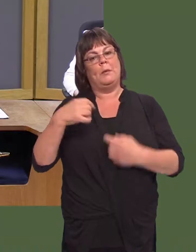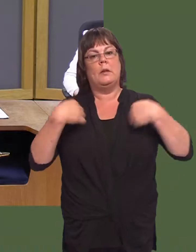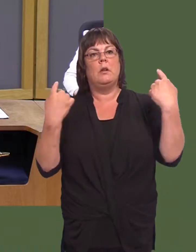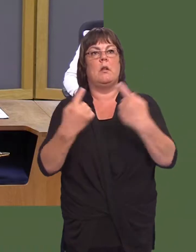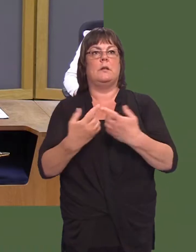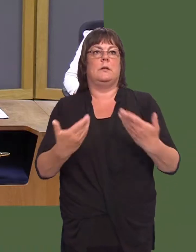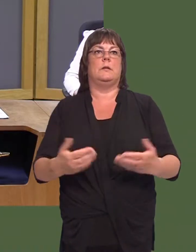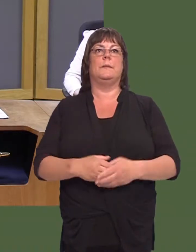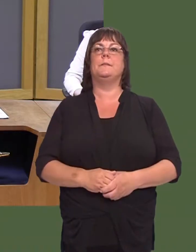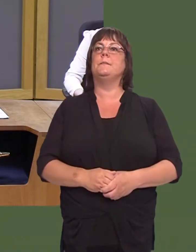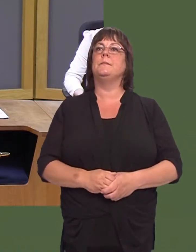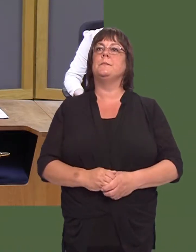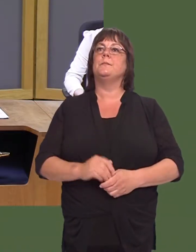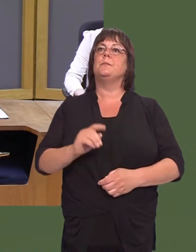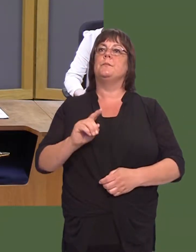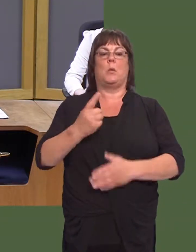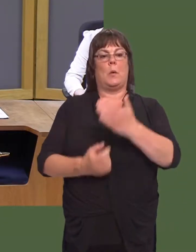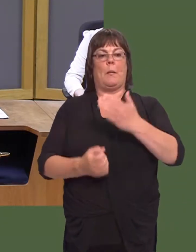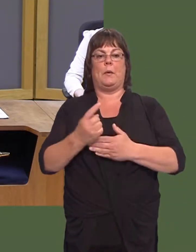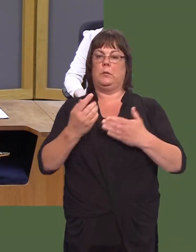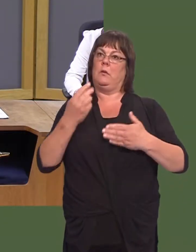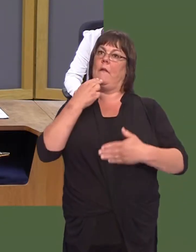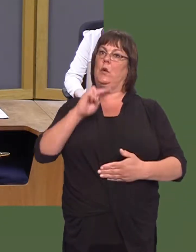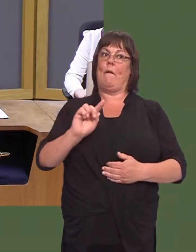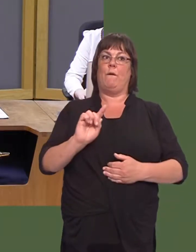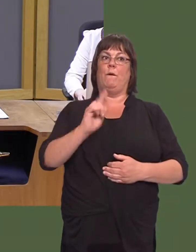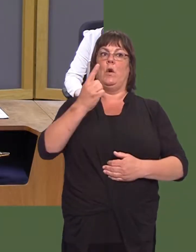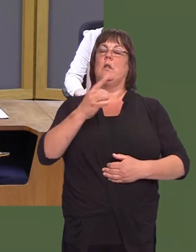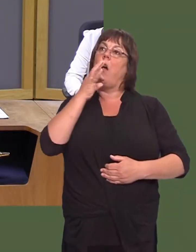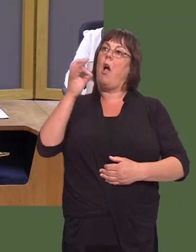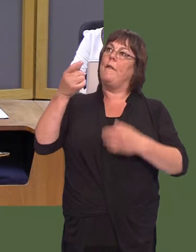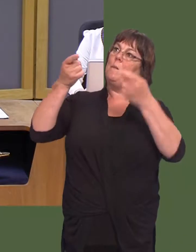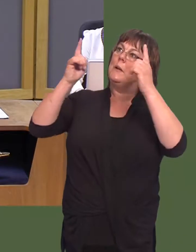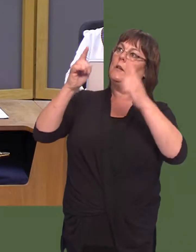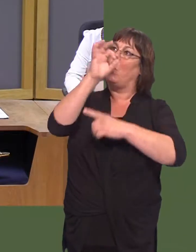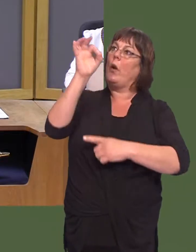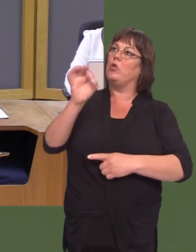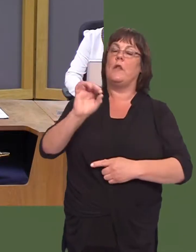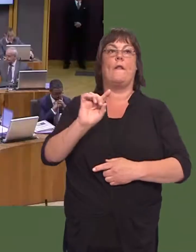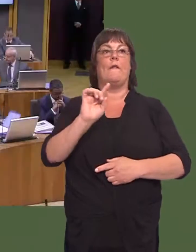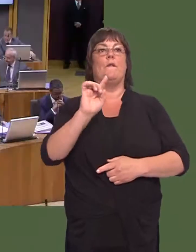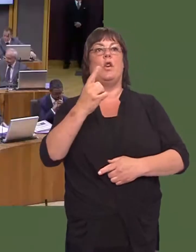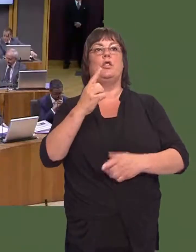Y Llywydd / The Llywydd: Yr eitem gyntaf o fusnes felly ywír cwestiynau iír Prif Weinidog, aír cwestiwn cyntaf, Jenny Rathbone.